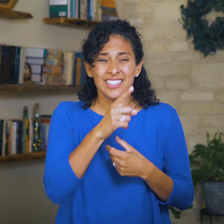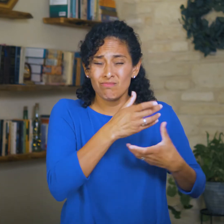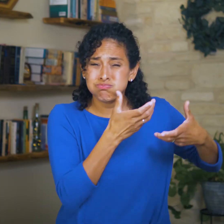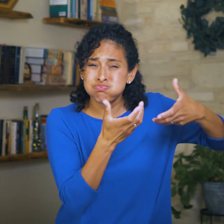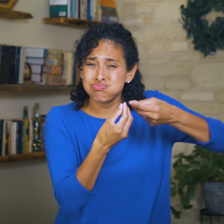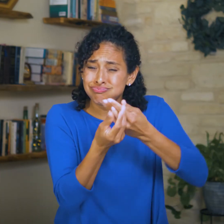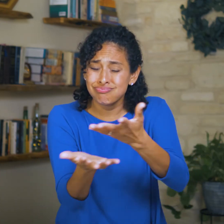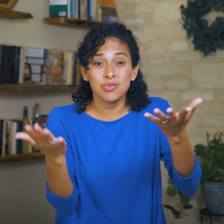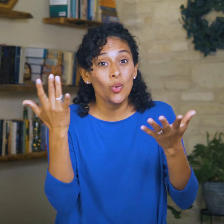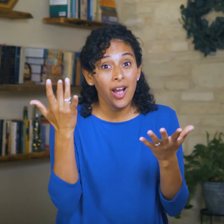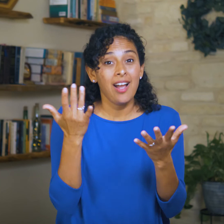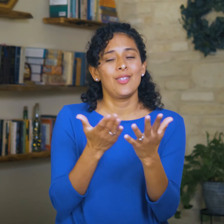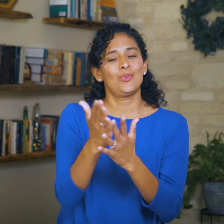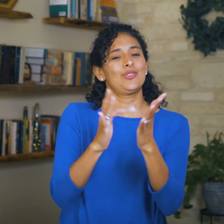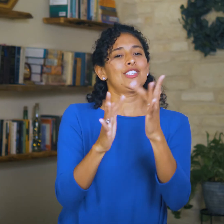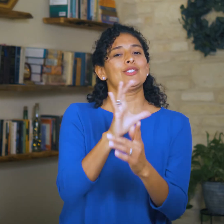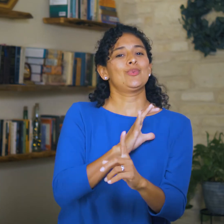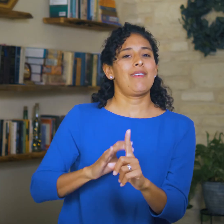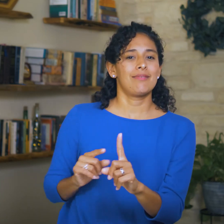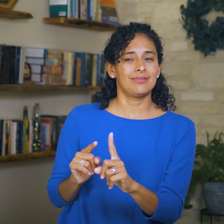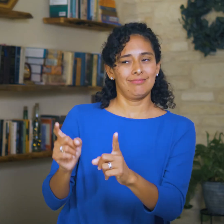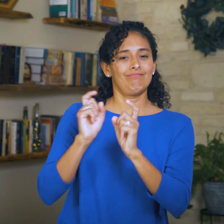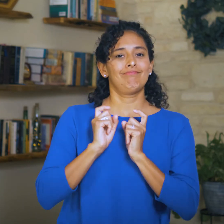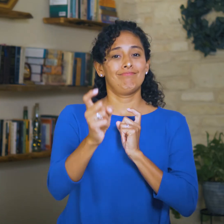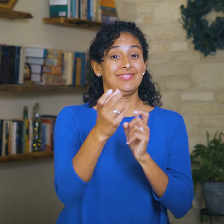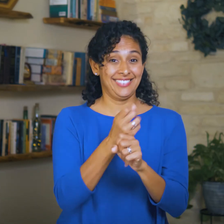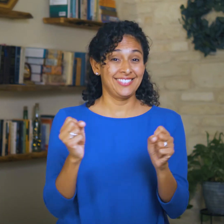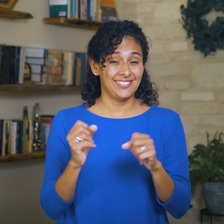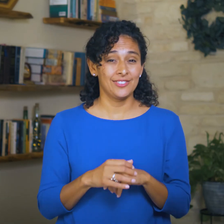whom He poured out on us richly through Jesus Christ our Savior.”